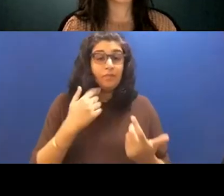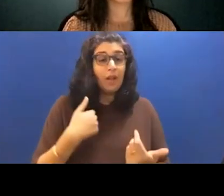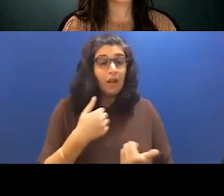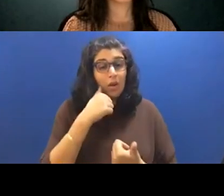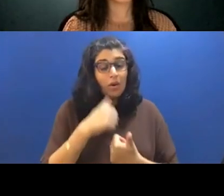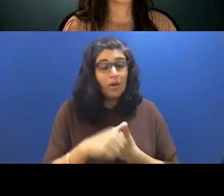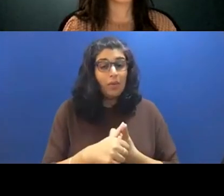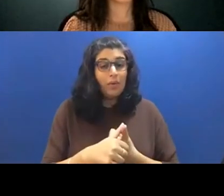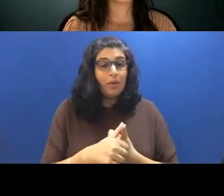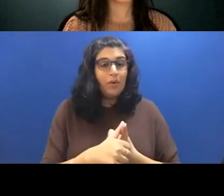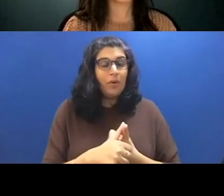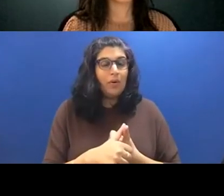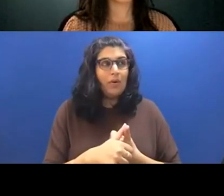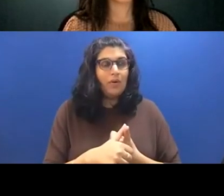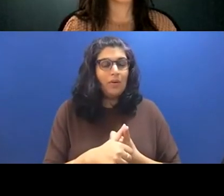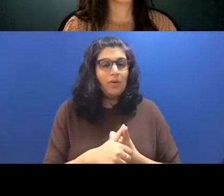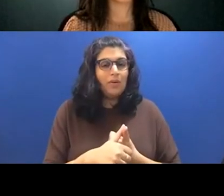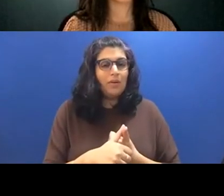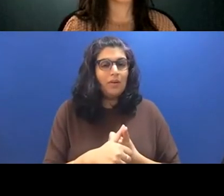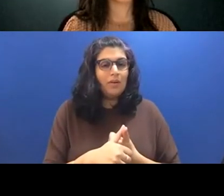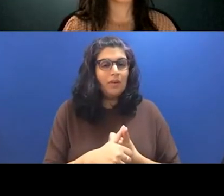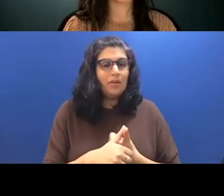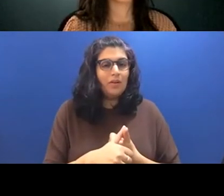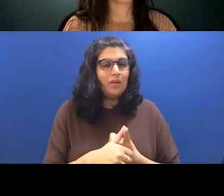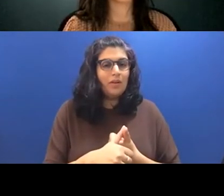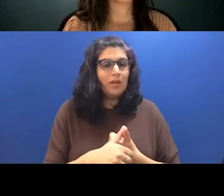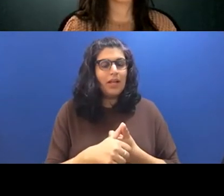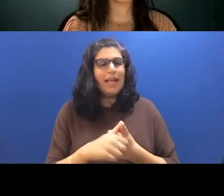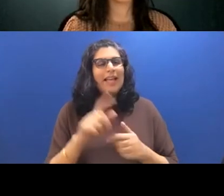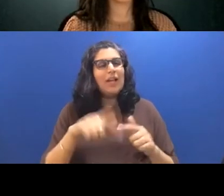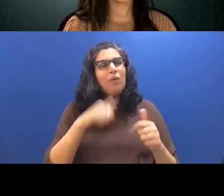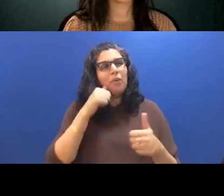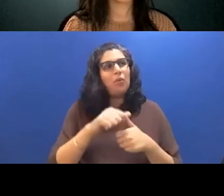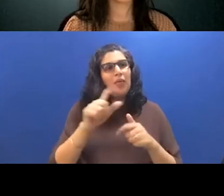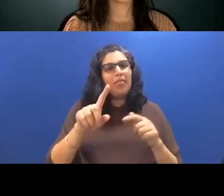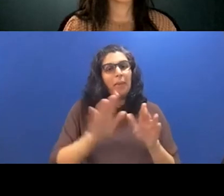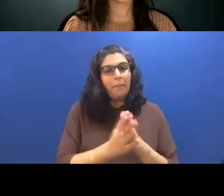I can remember a clear time when the book came into place. But I can remember very clearly